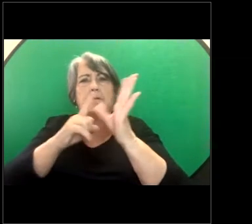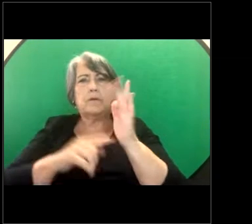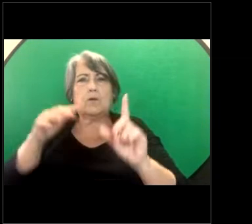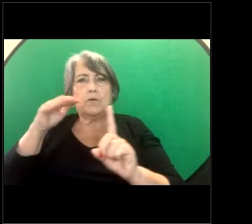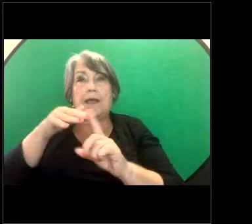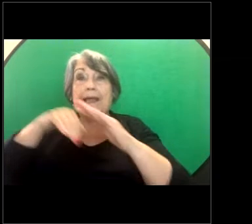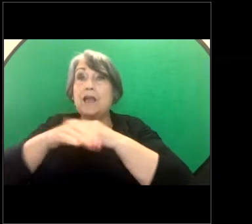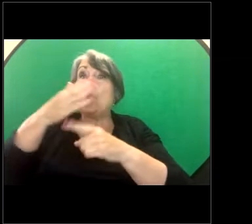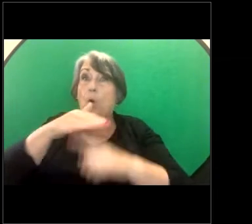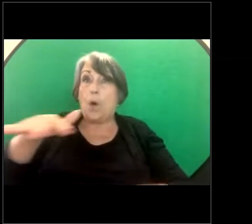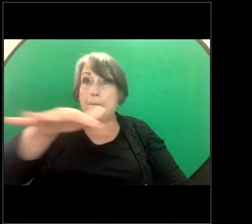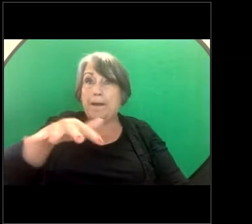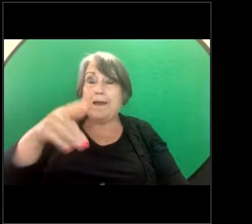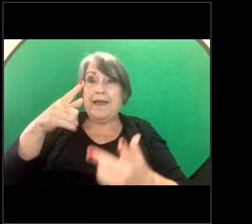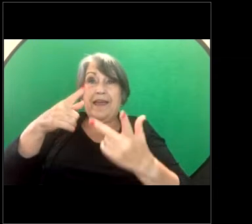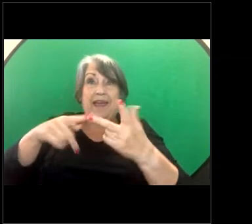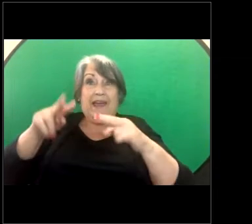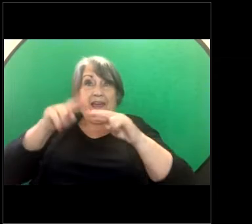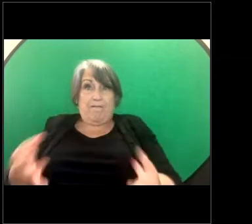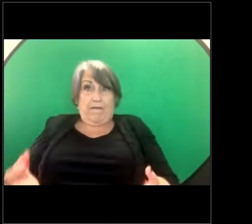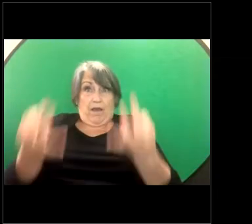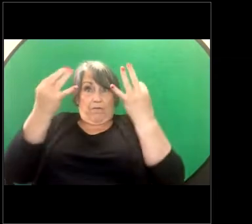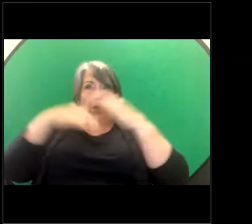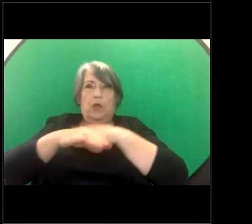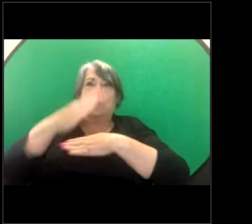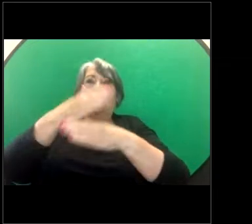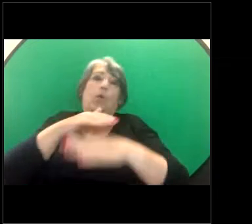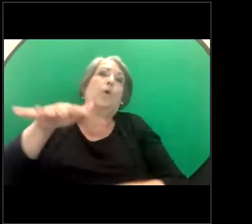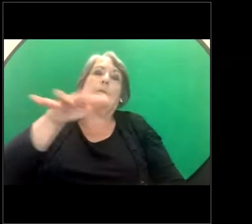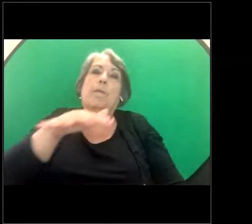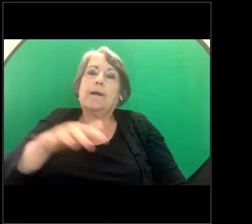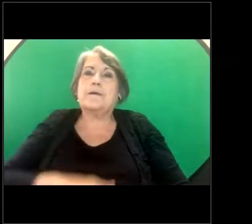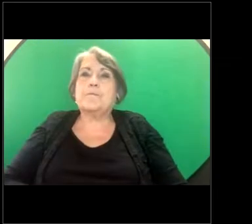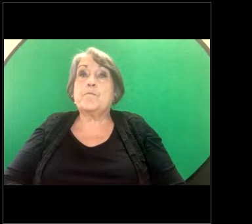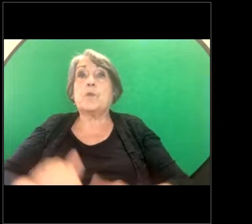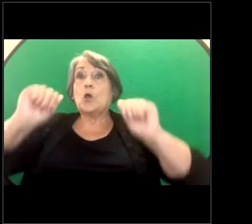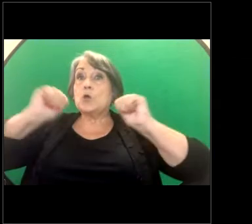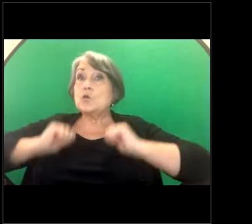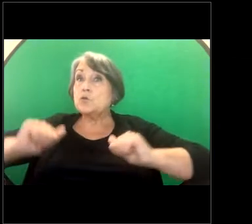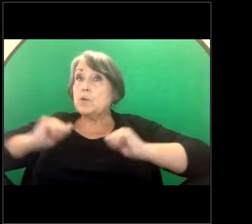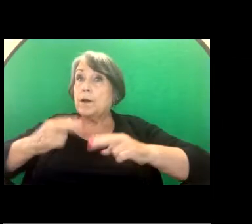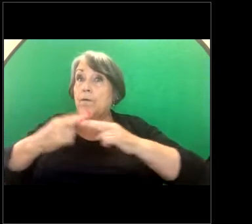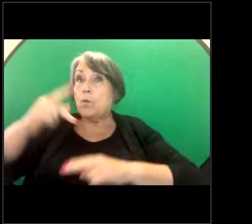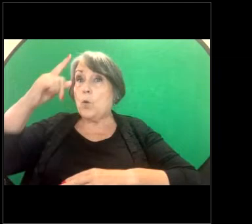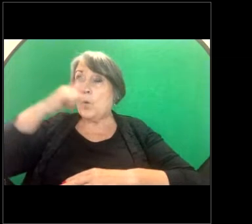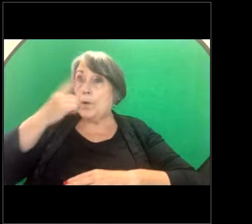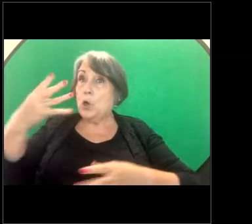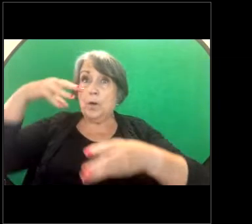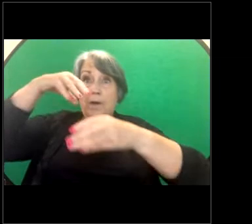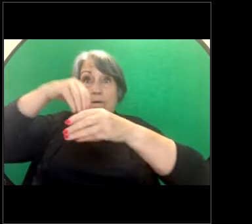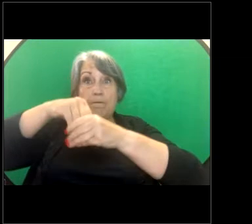if those don't currently exist. Training for the people who are involved in the sexual harassment